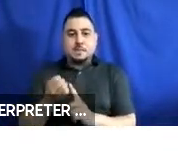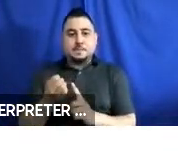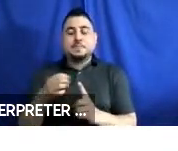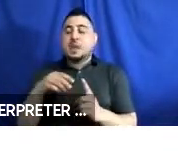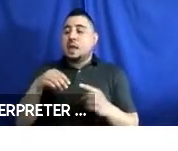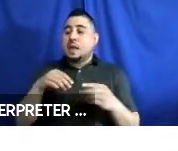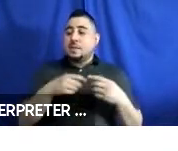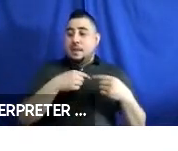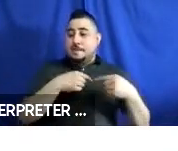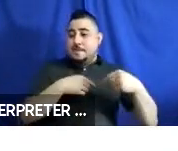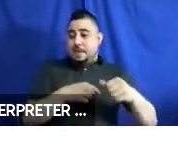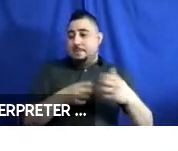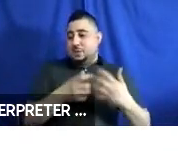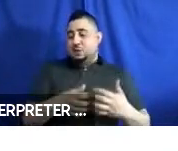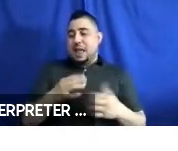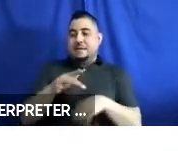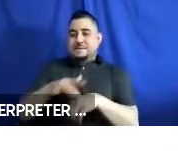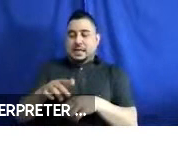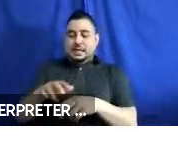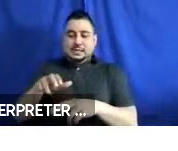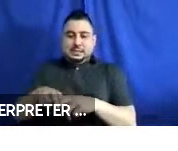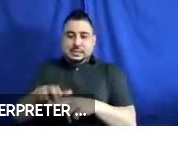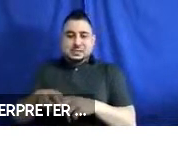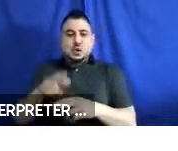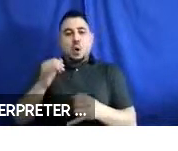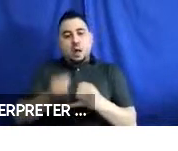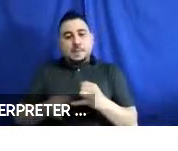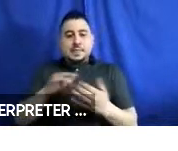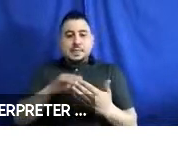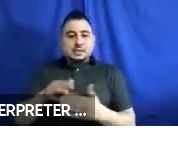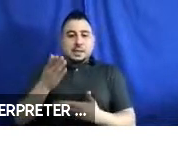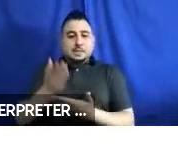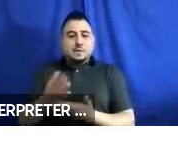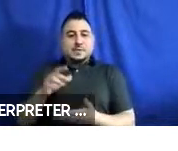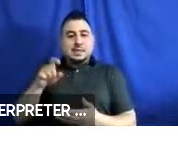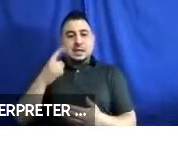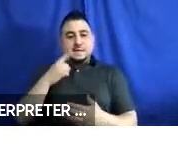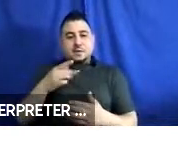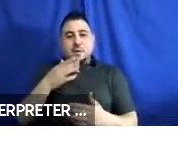and vacant seats. So, ultimately the study showed the need for adequate device storage